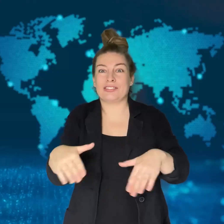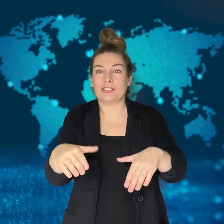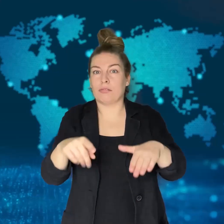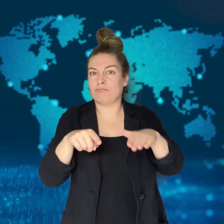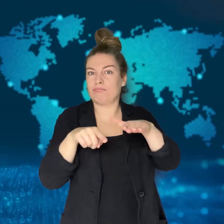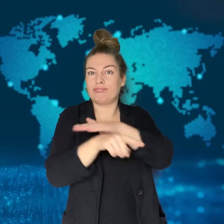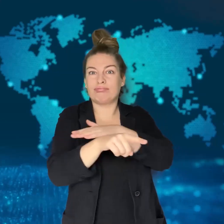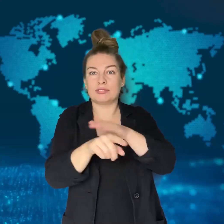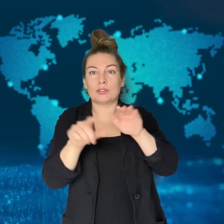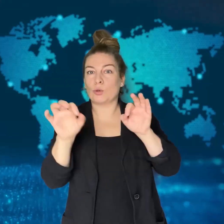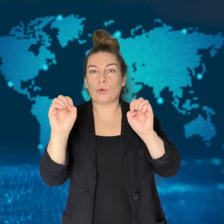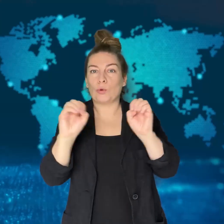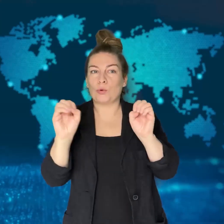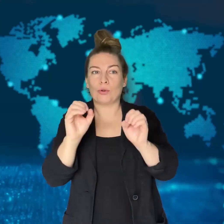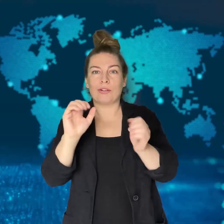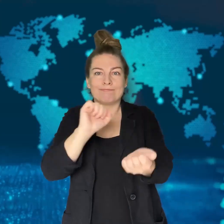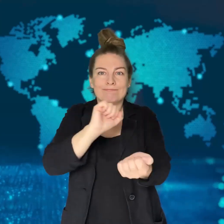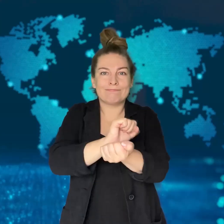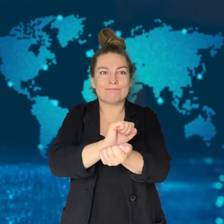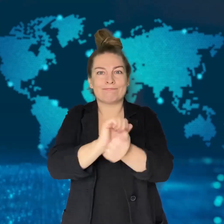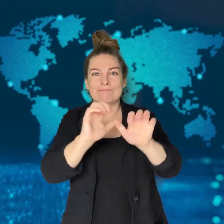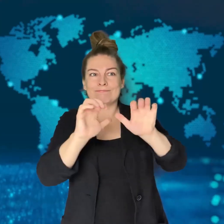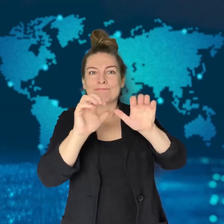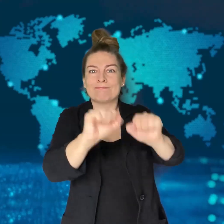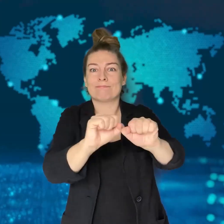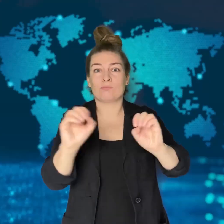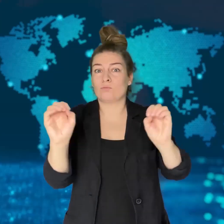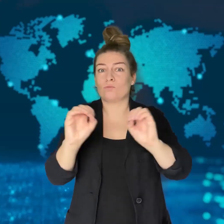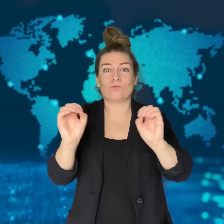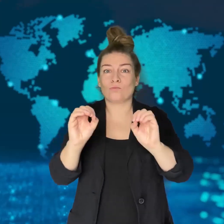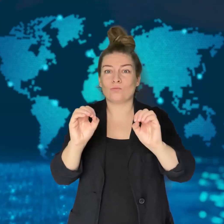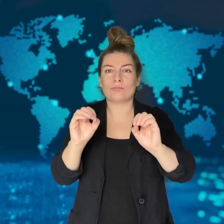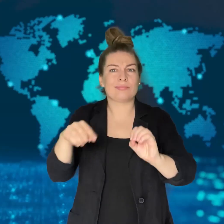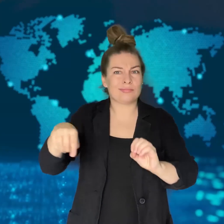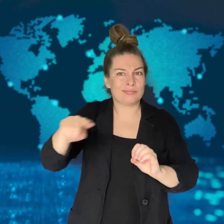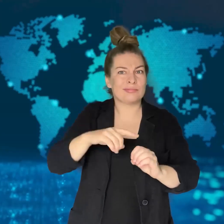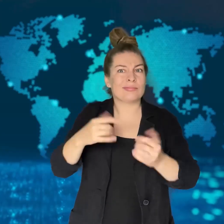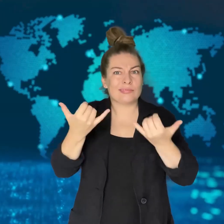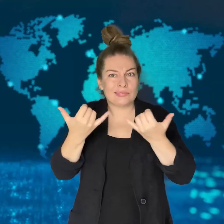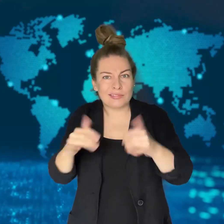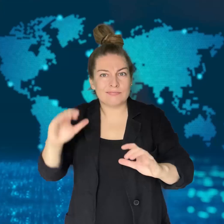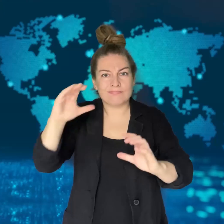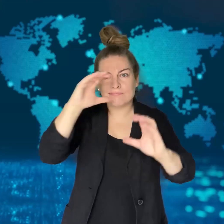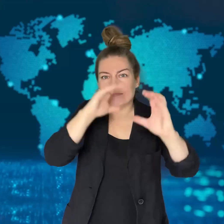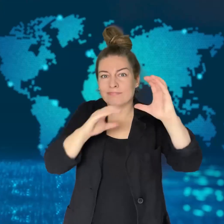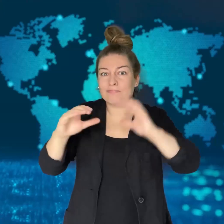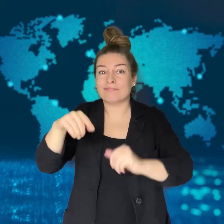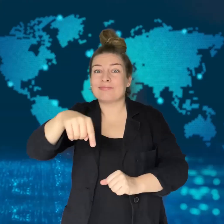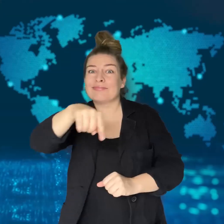and no arrests have been made yet.